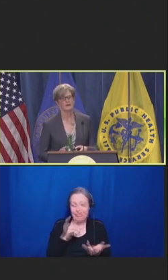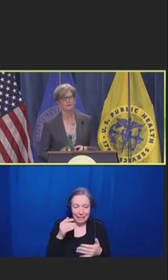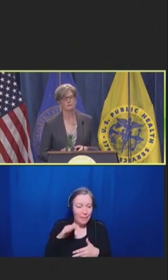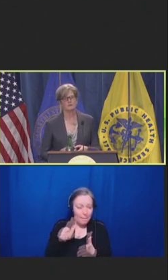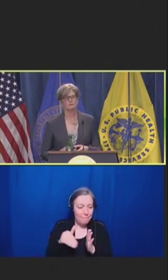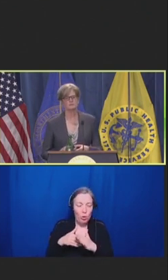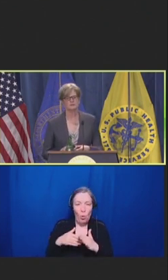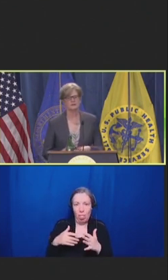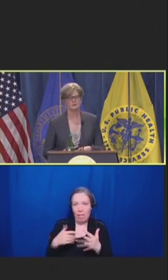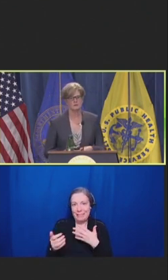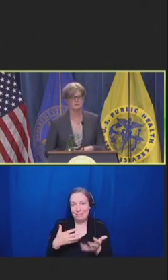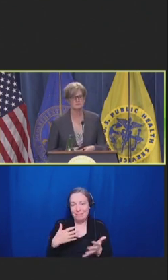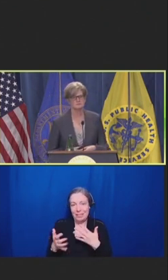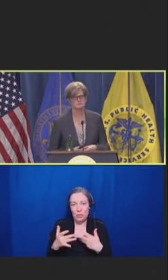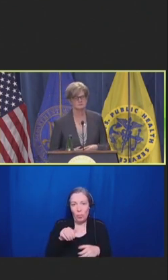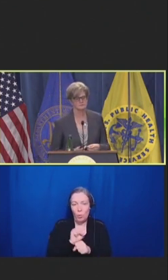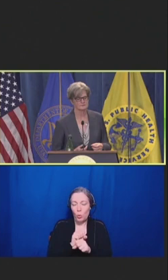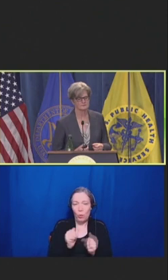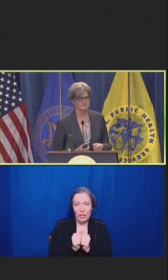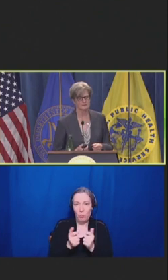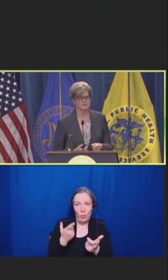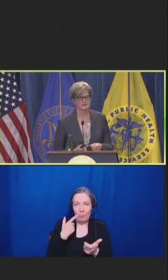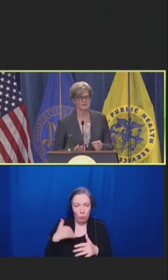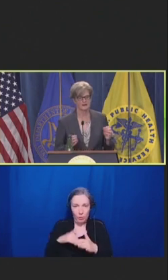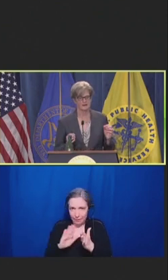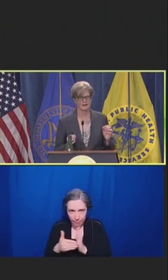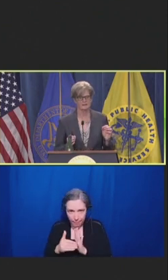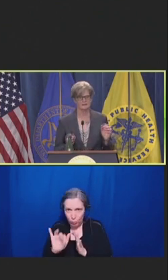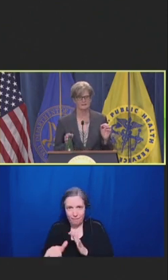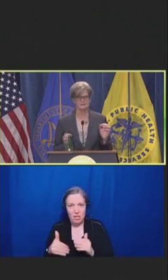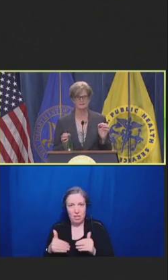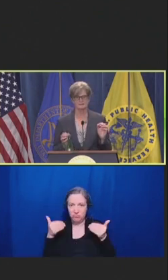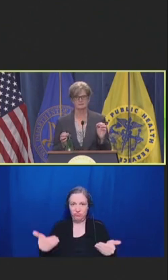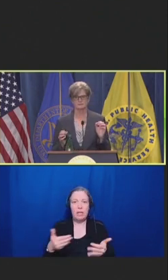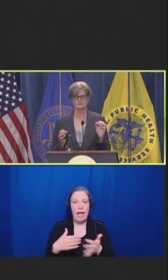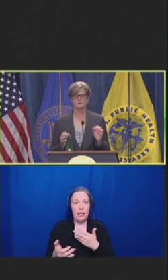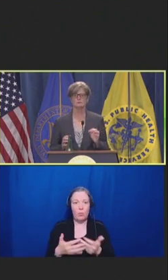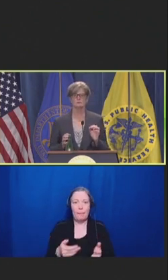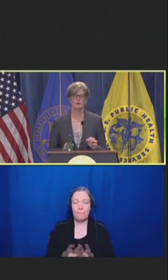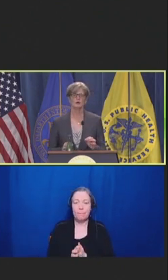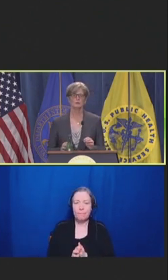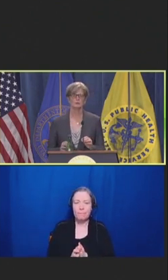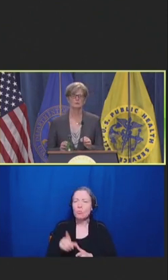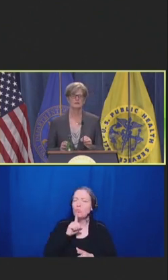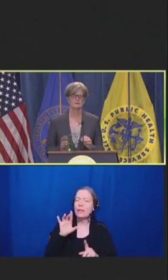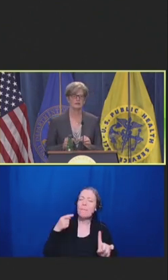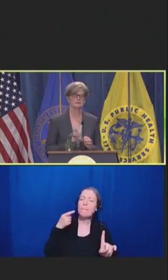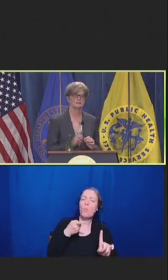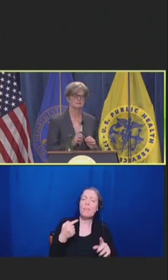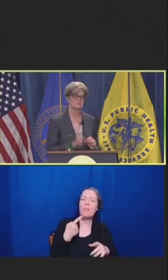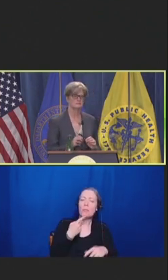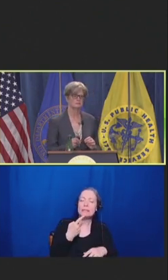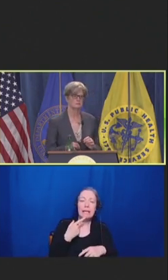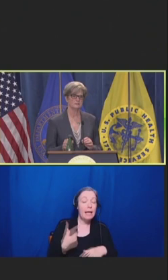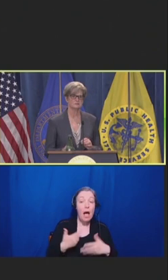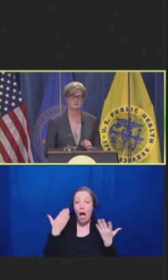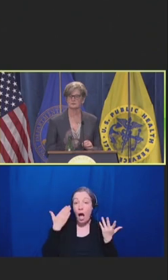And what they were saying was, I don't know if I can continue being a doctor.